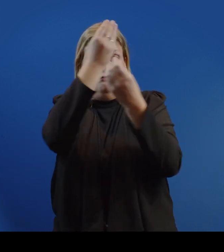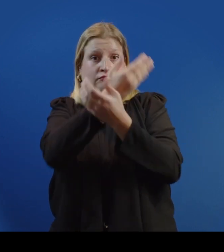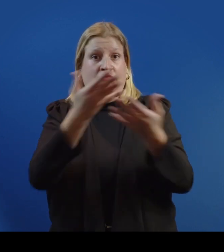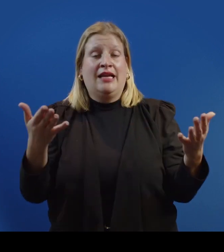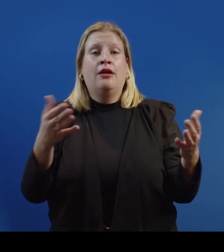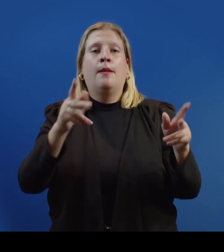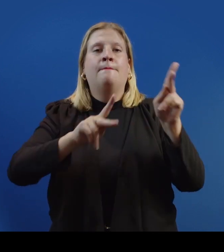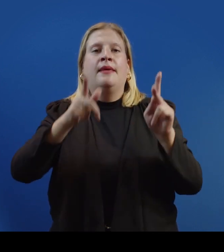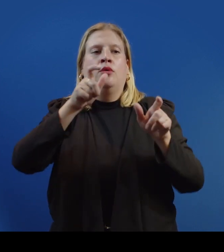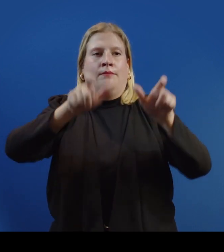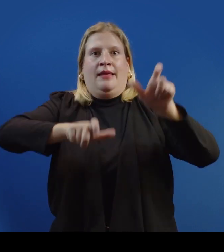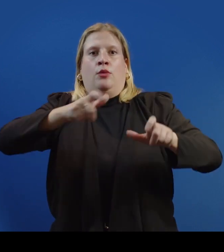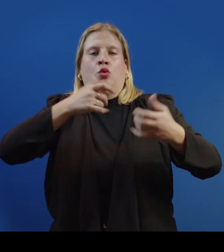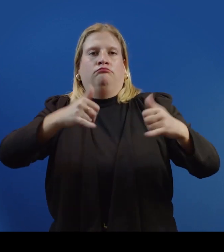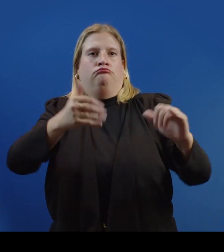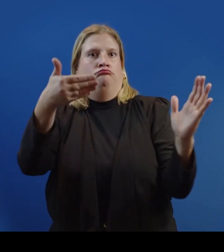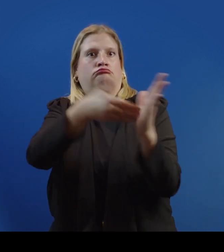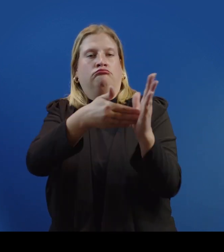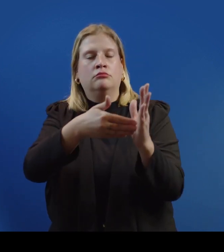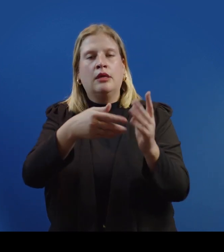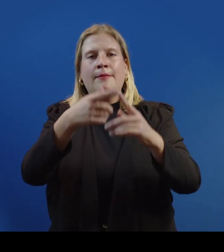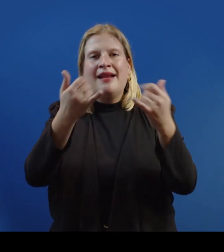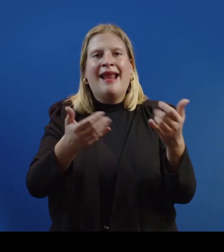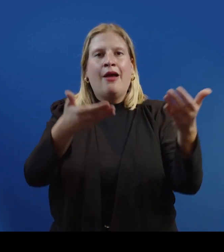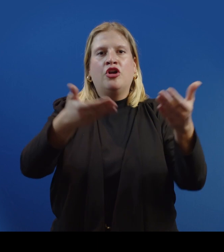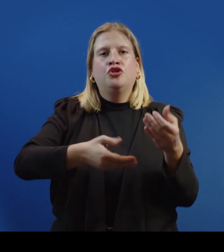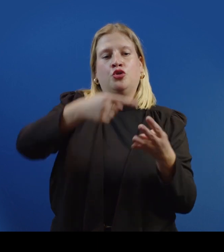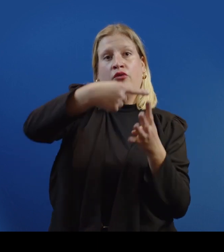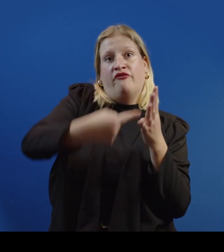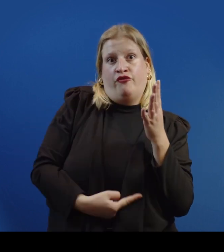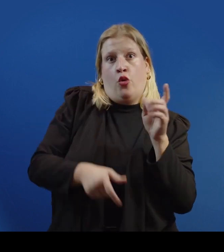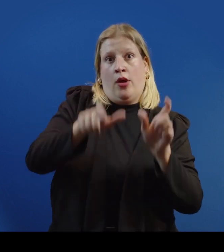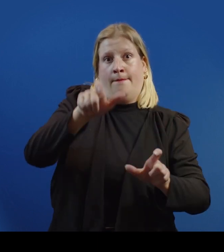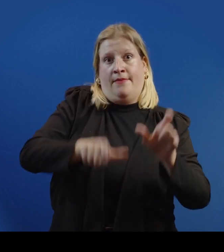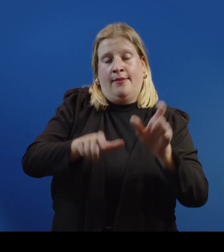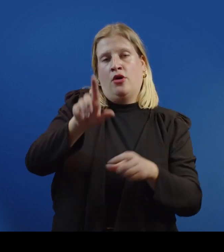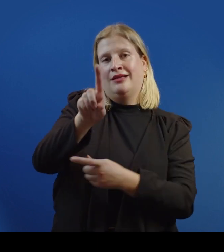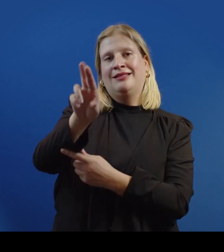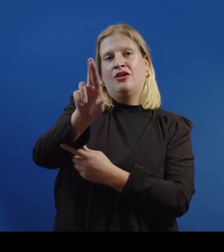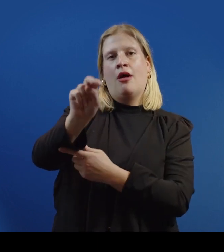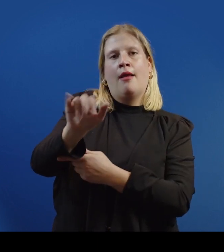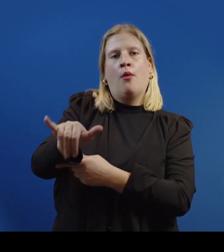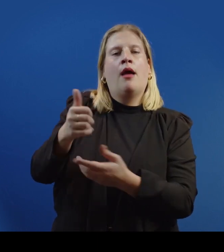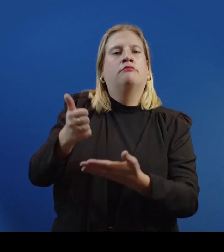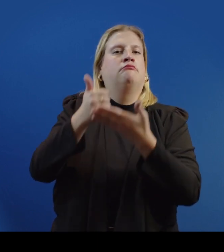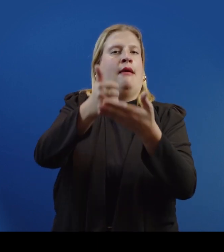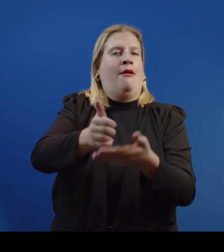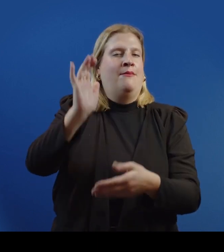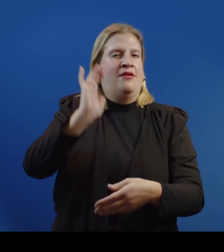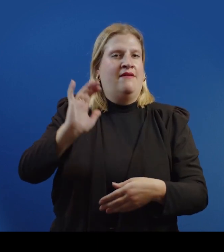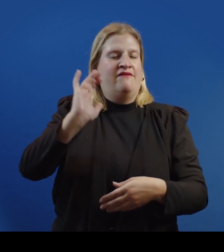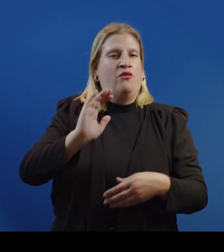of the plaintiffs in this action, we would like to introduce you to four individuals that DRNY previously assisted